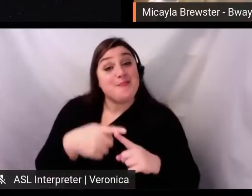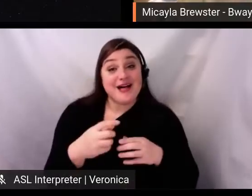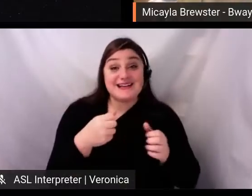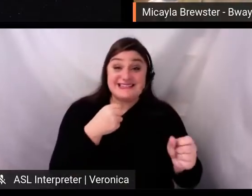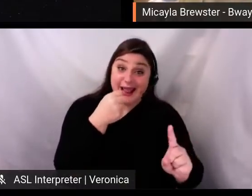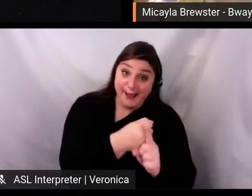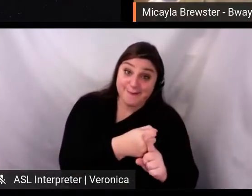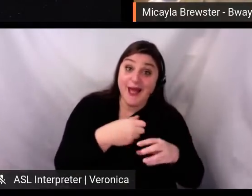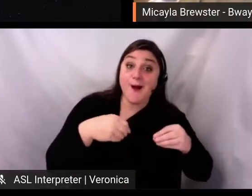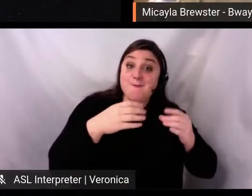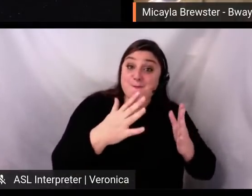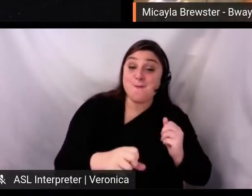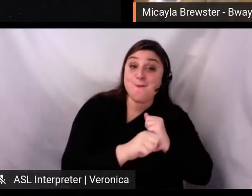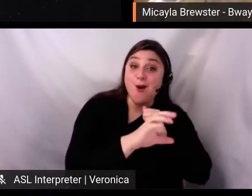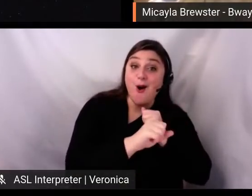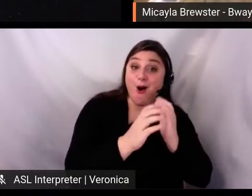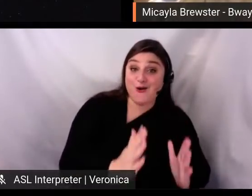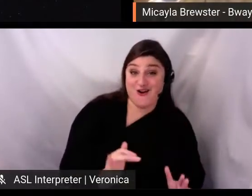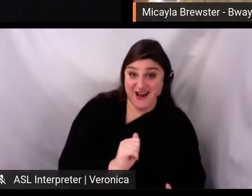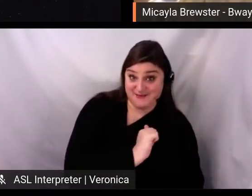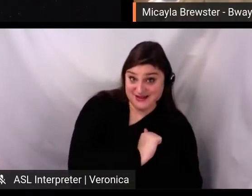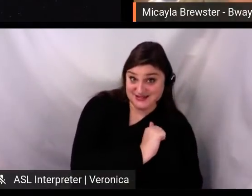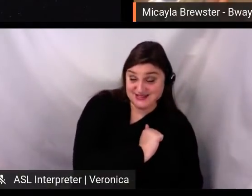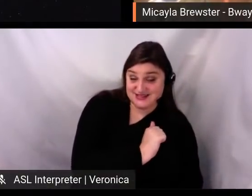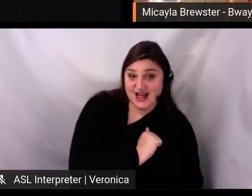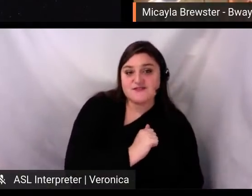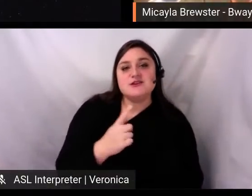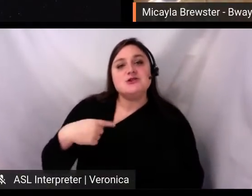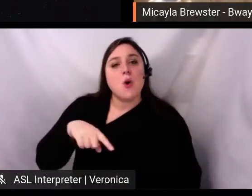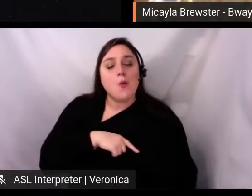So, we have this term that we love to use called artivism.